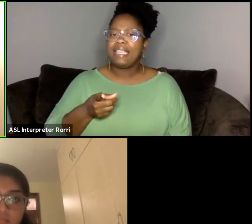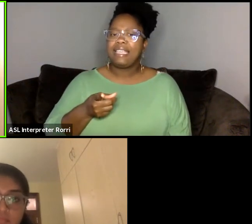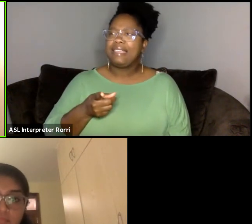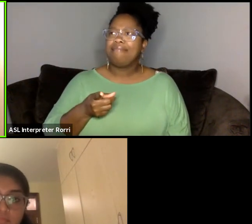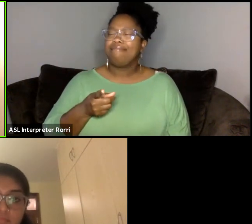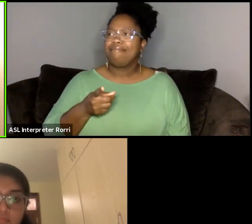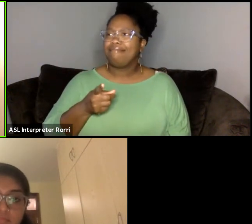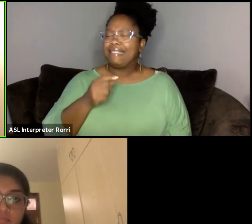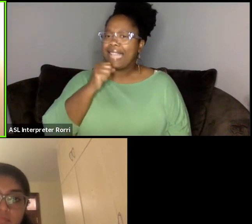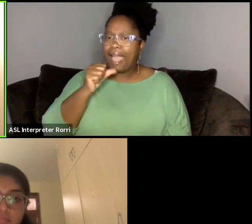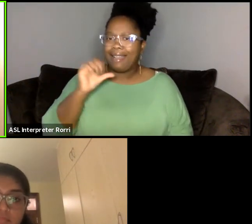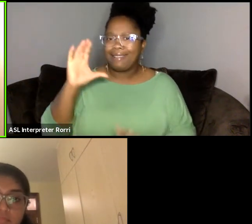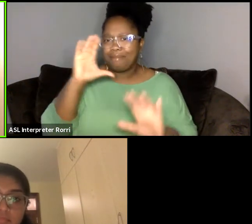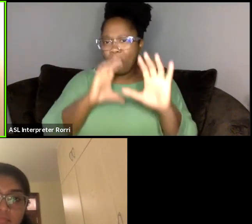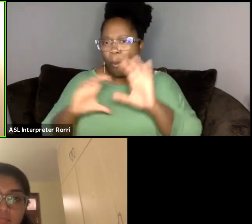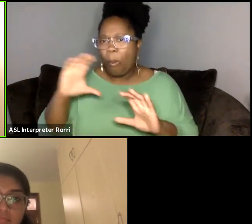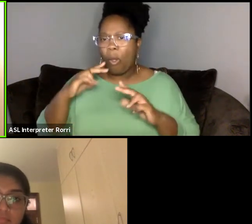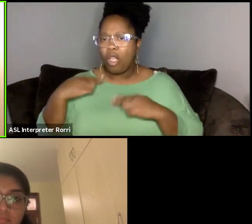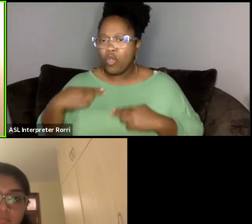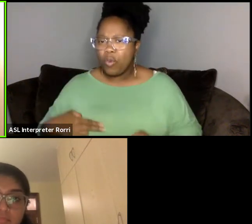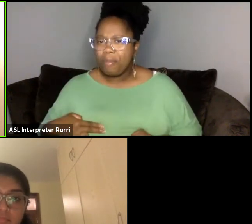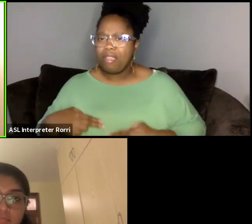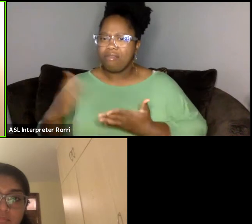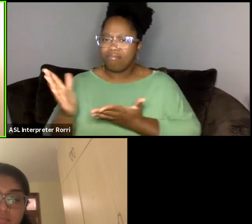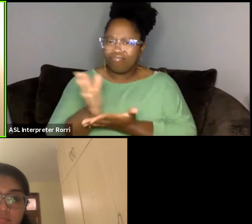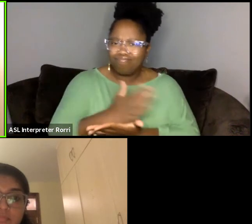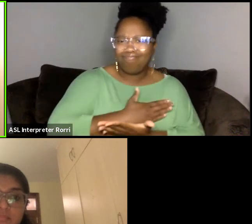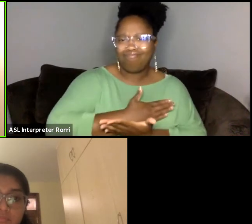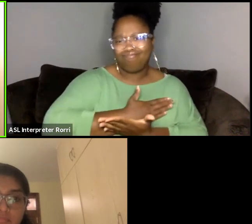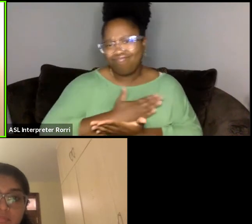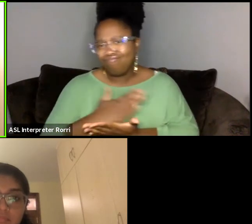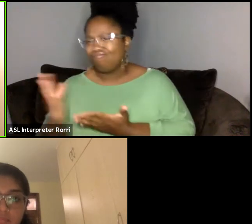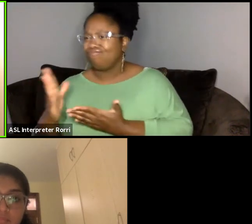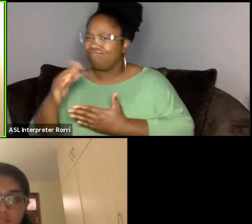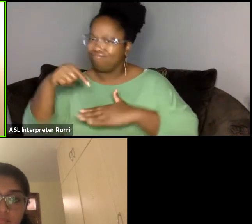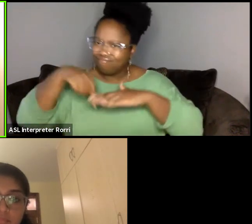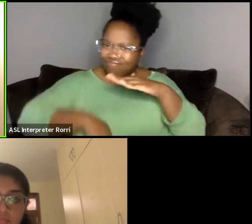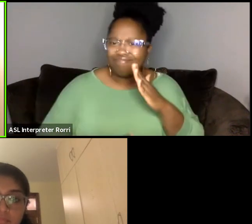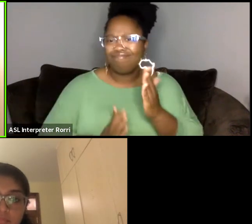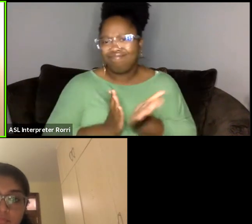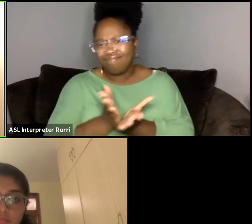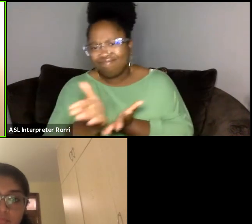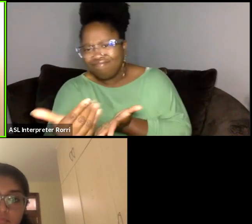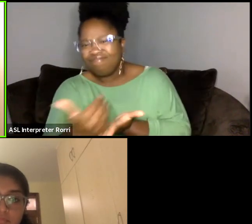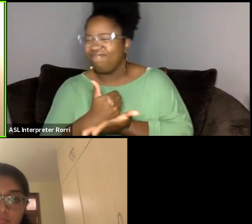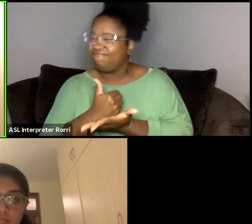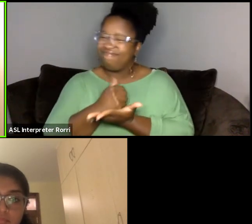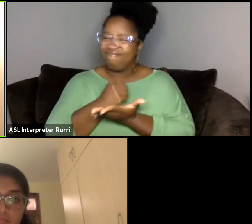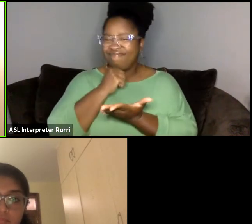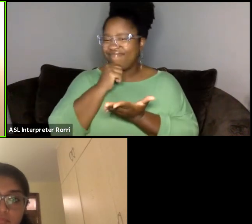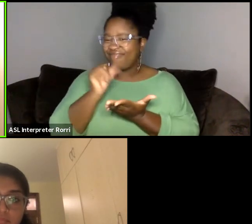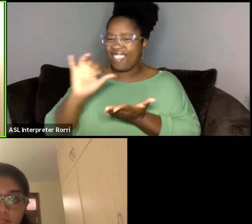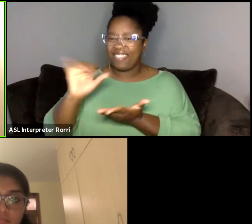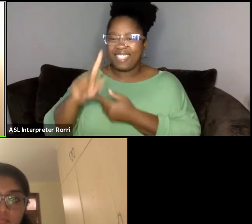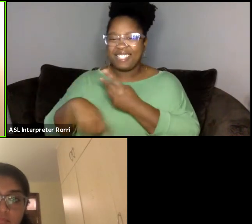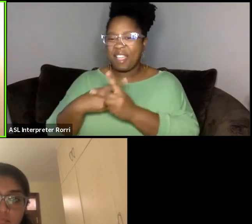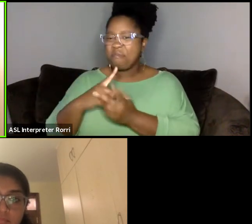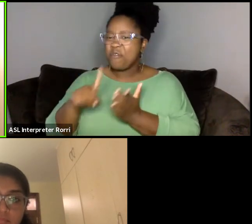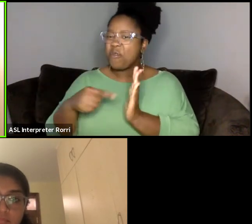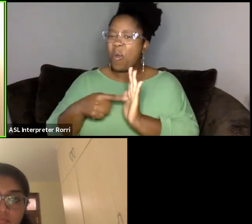that I wanted to be able to do that. And so what I ended up doing is, at one point